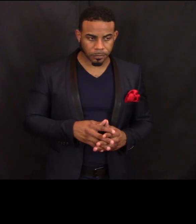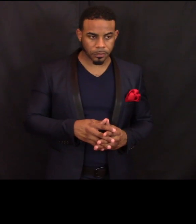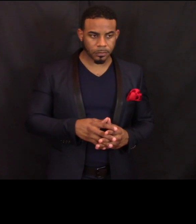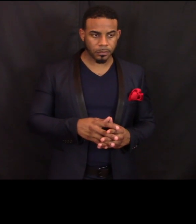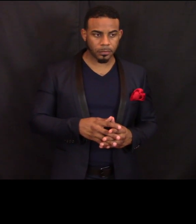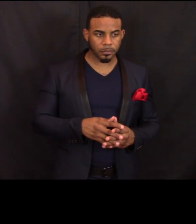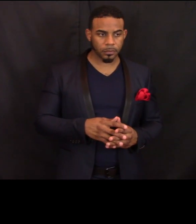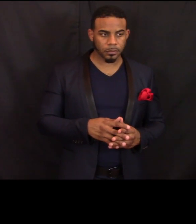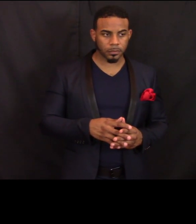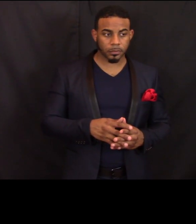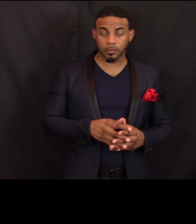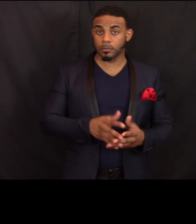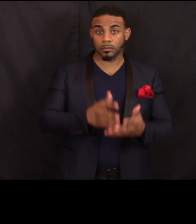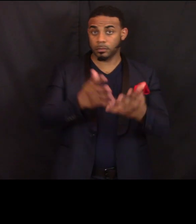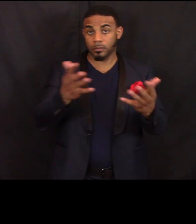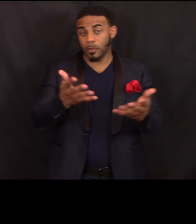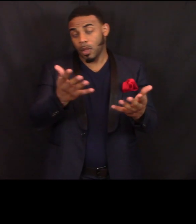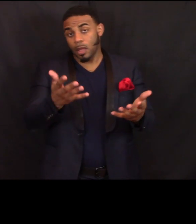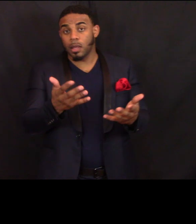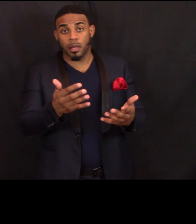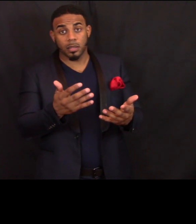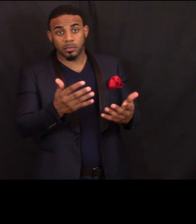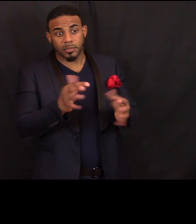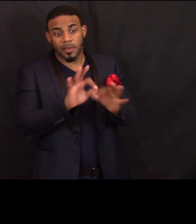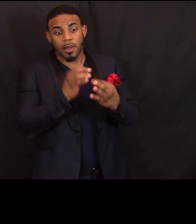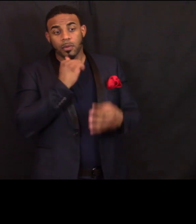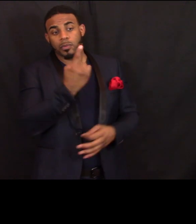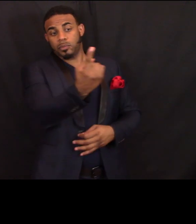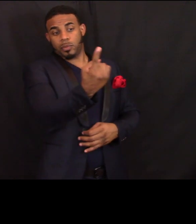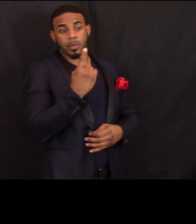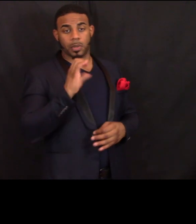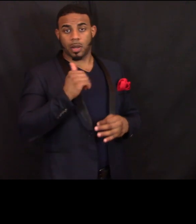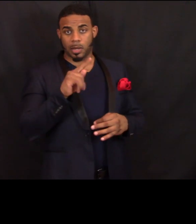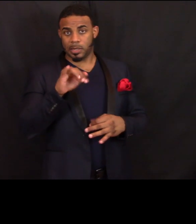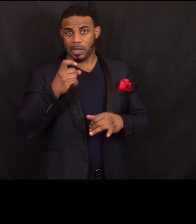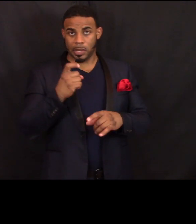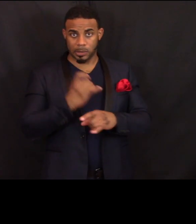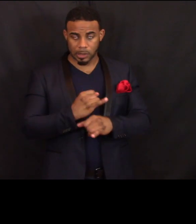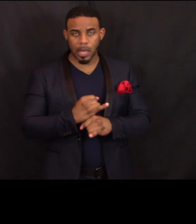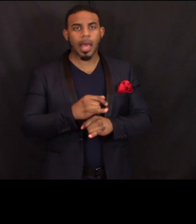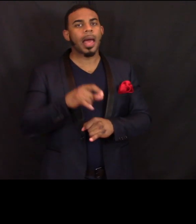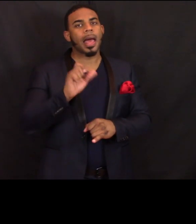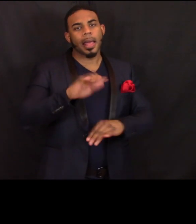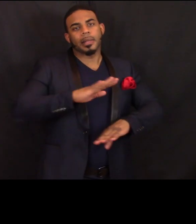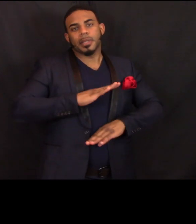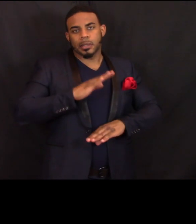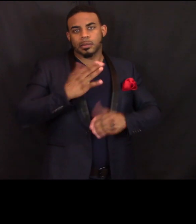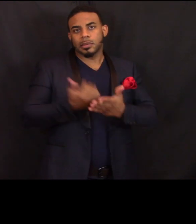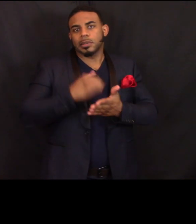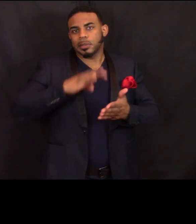So a family that comes to our tax site has to meet income eligibility guidelines.